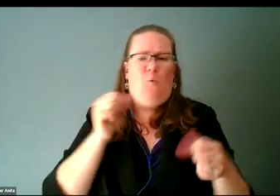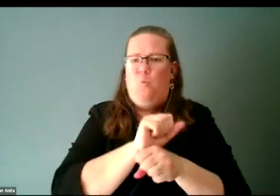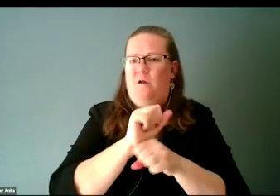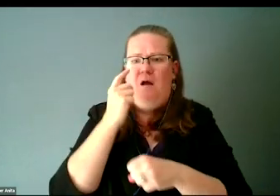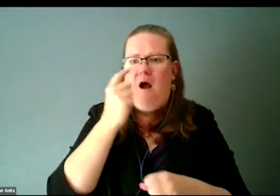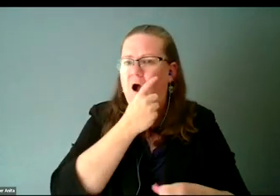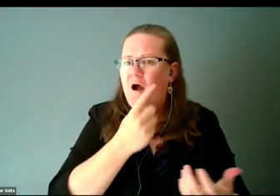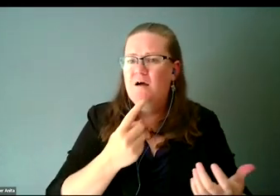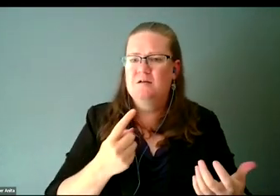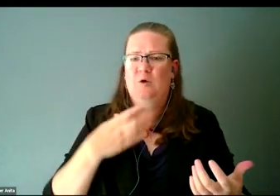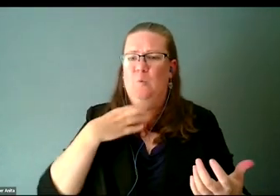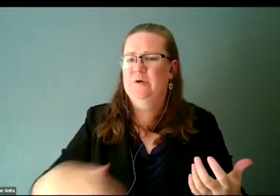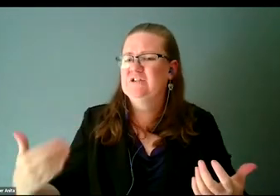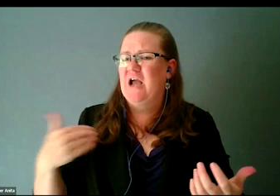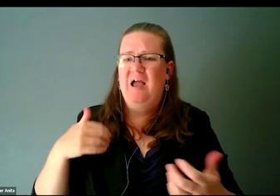or I wish my brain works differently.